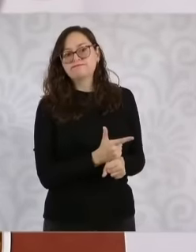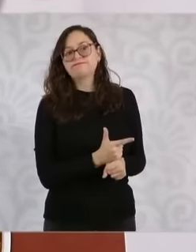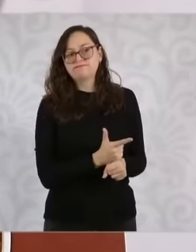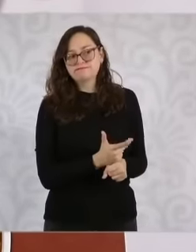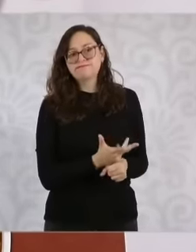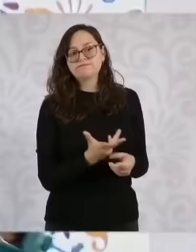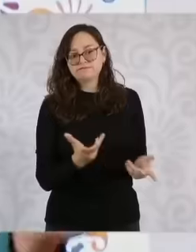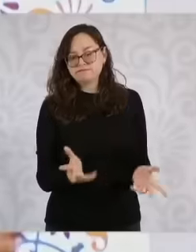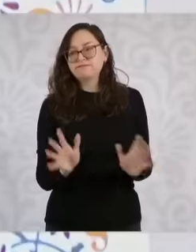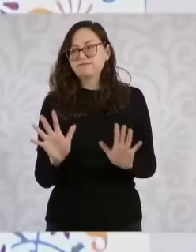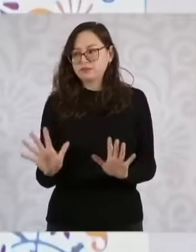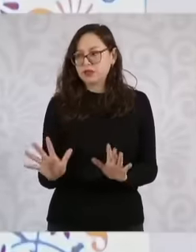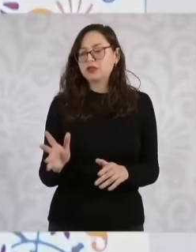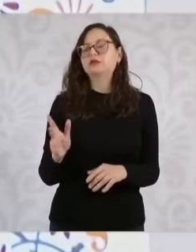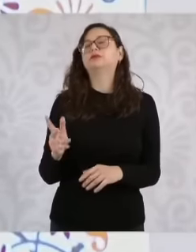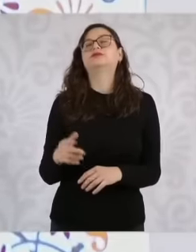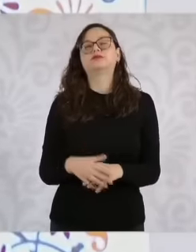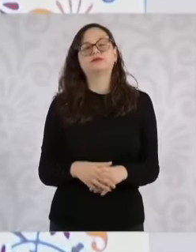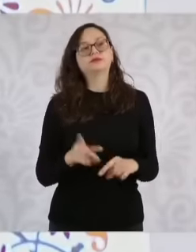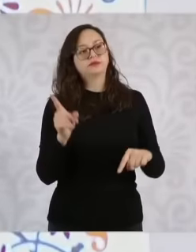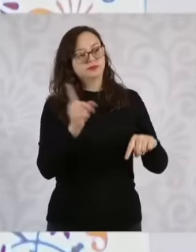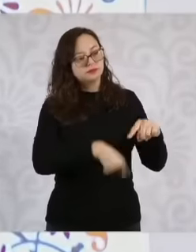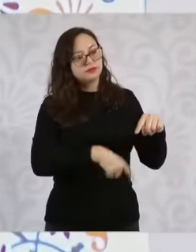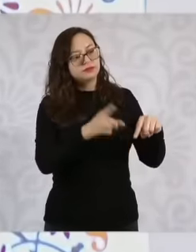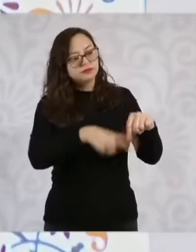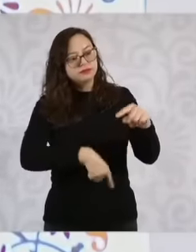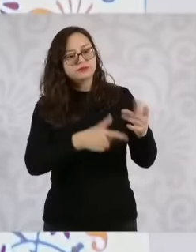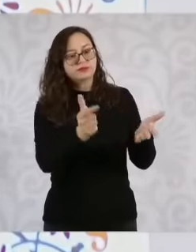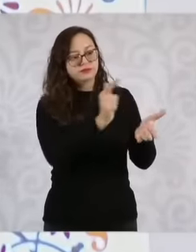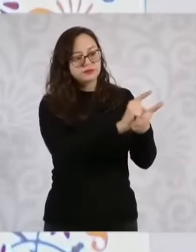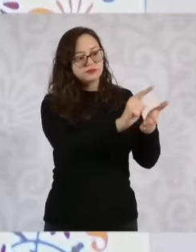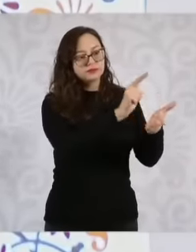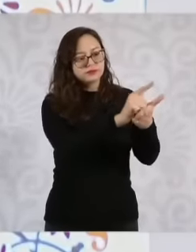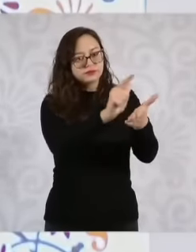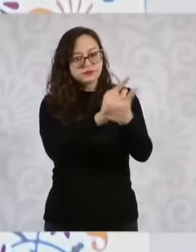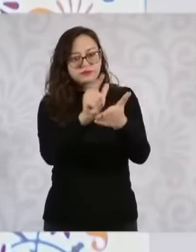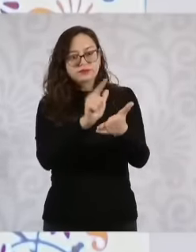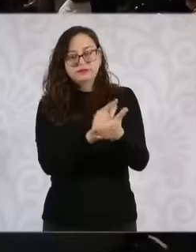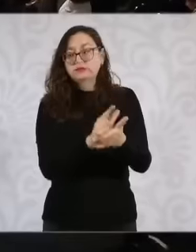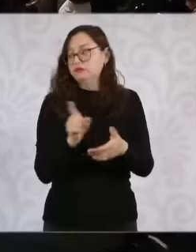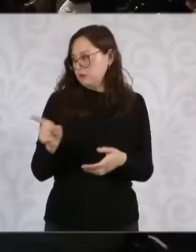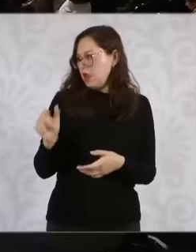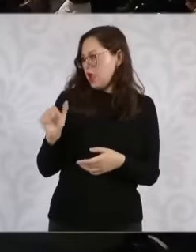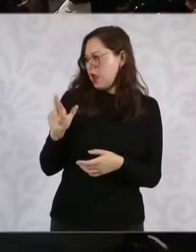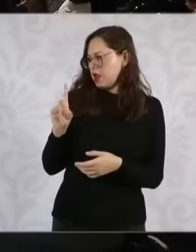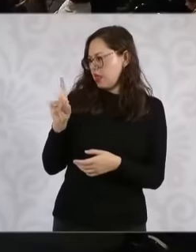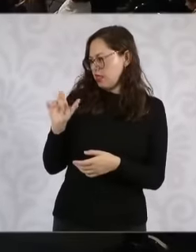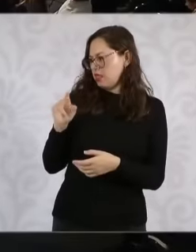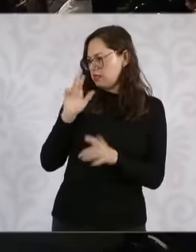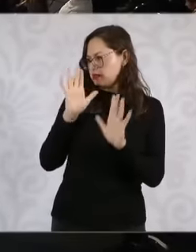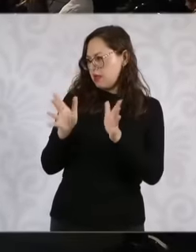emergency and also the work that ariatna is doing that are already in the censuses all over Oaxaca